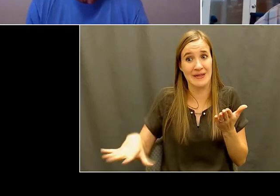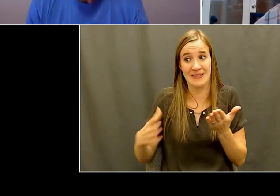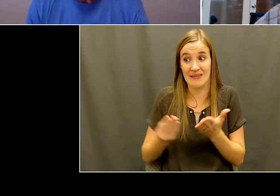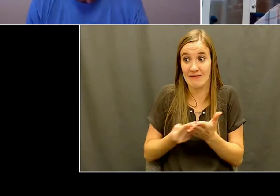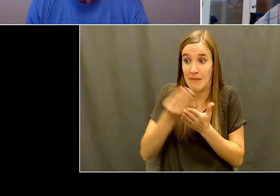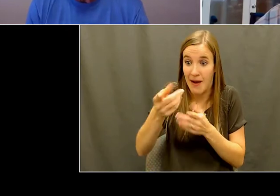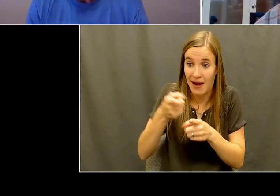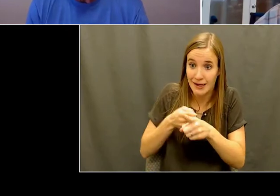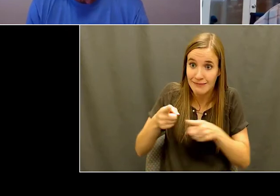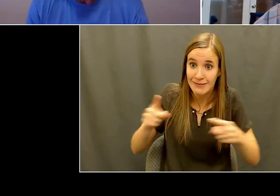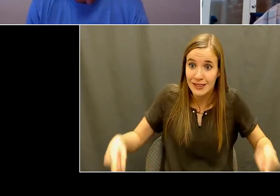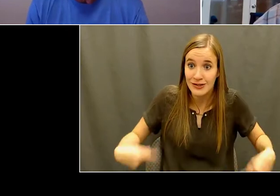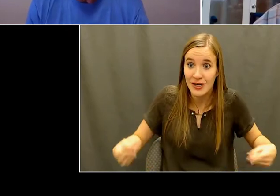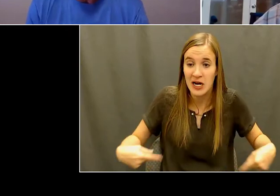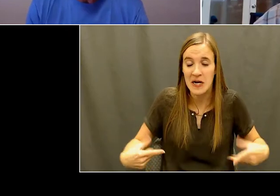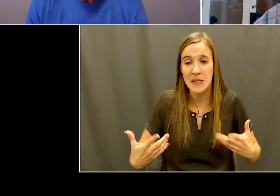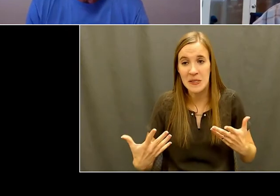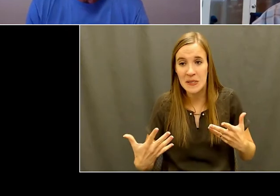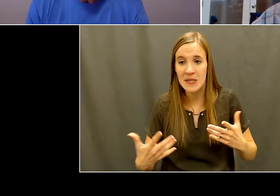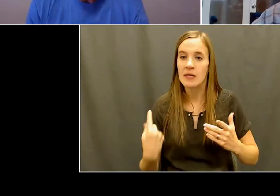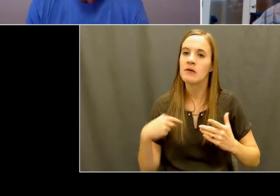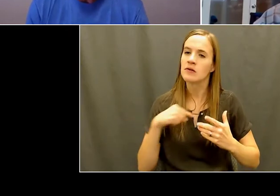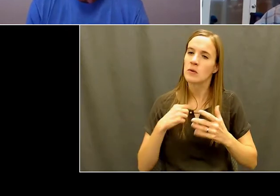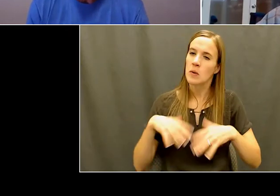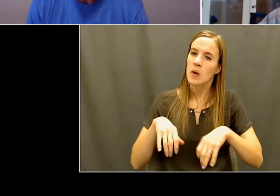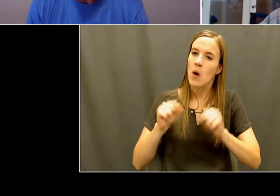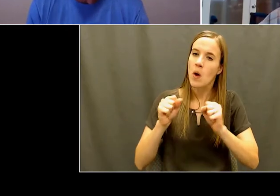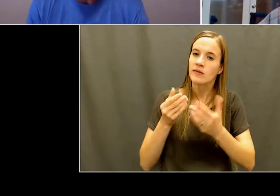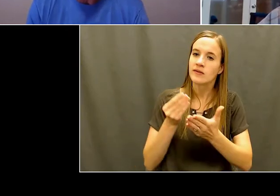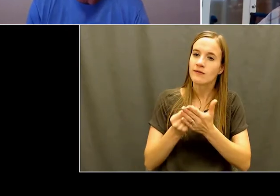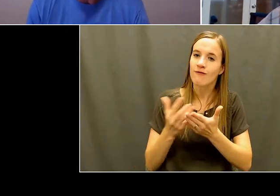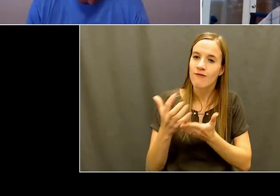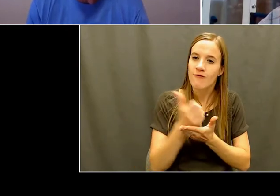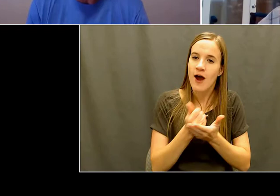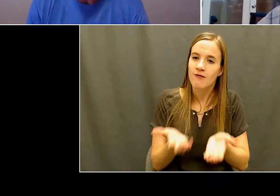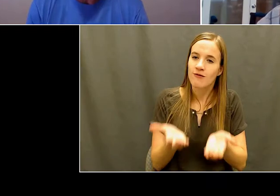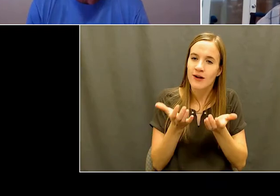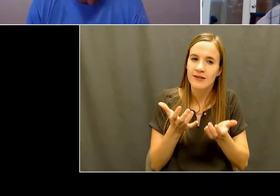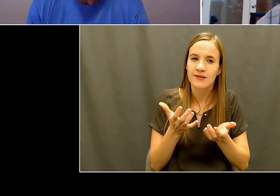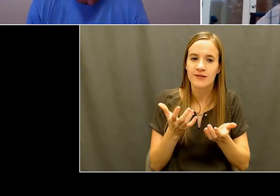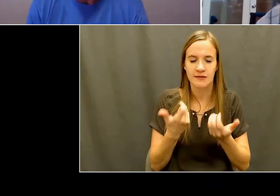grants to get equipment for for kids or we would have